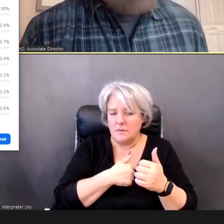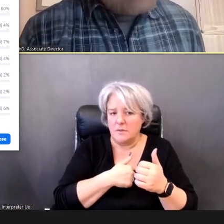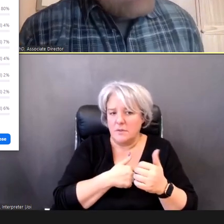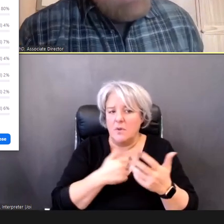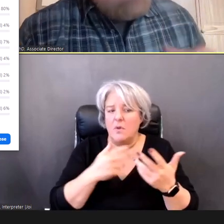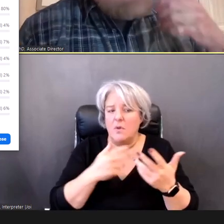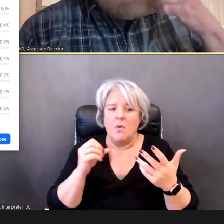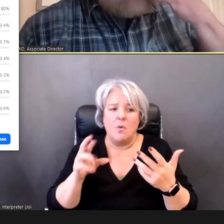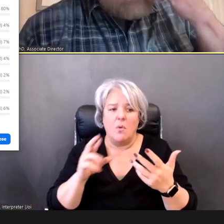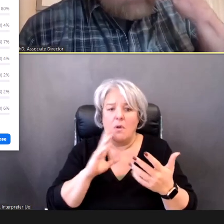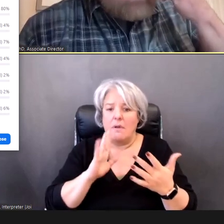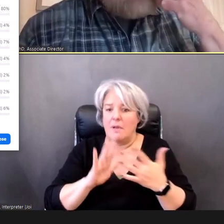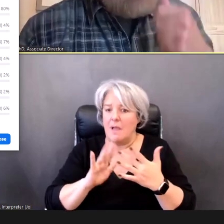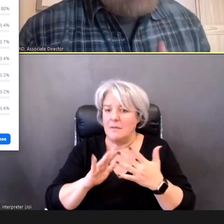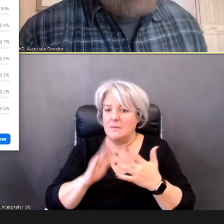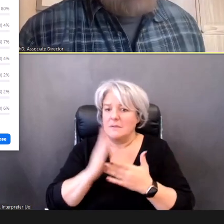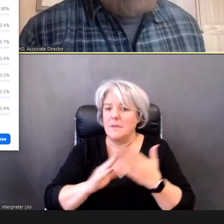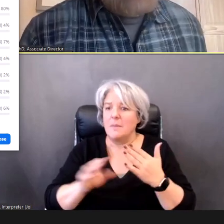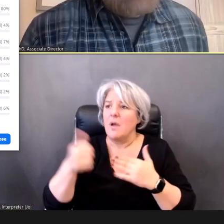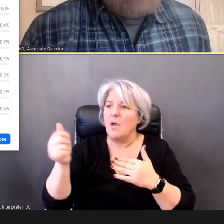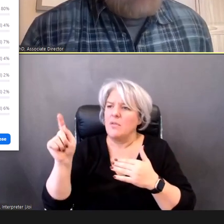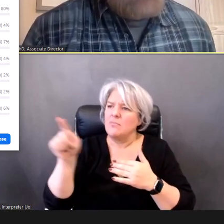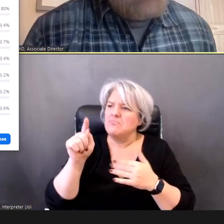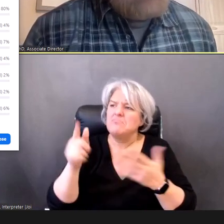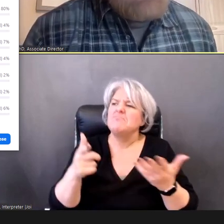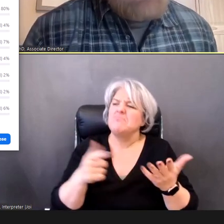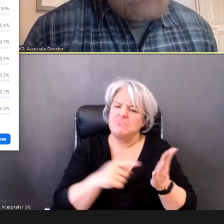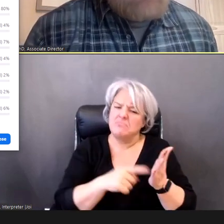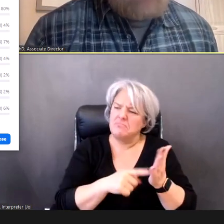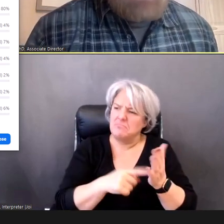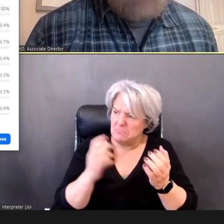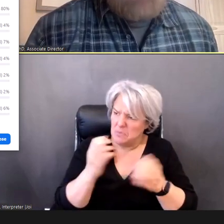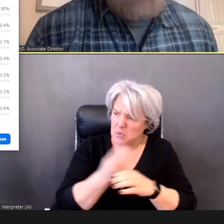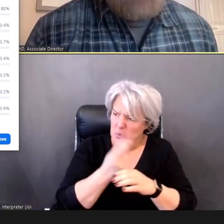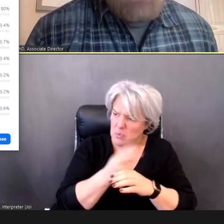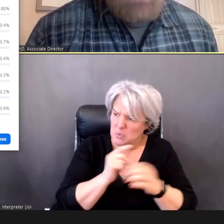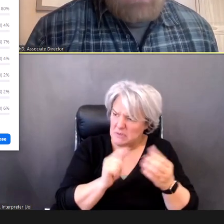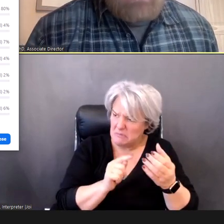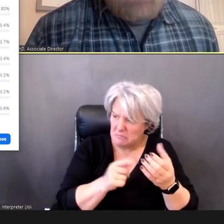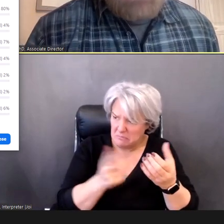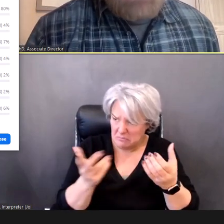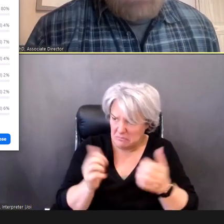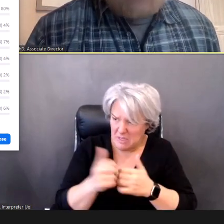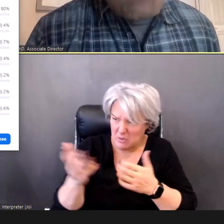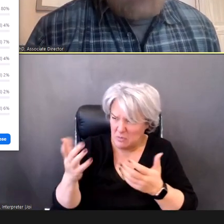using these devices, If you're in one of the other columns, It may